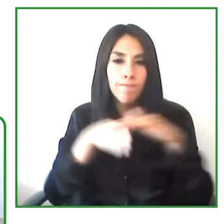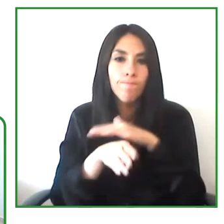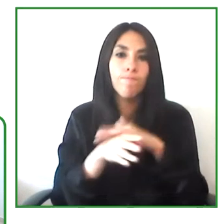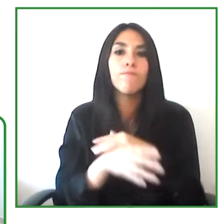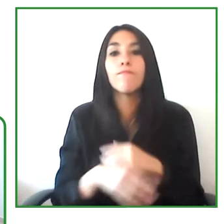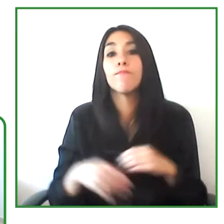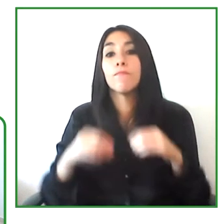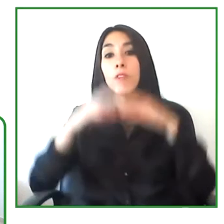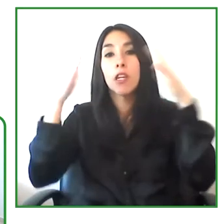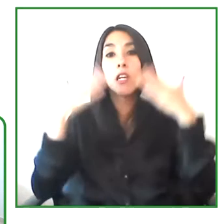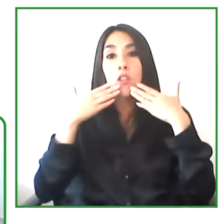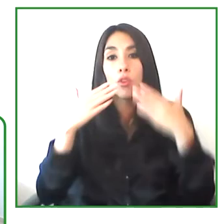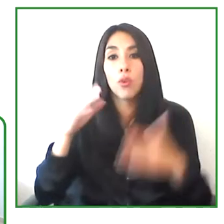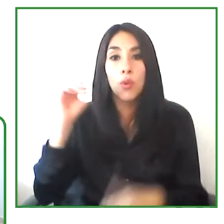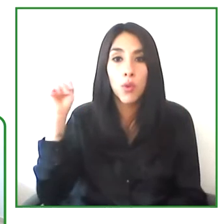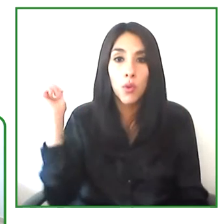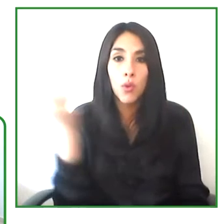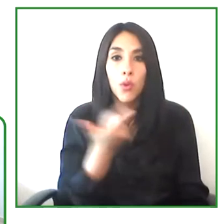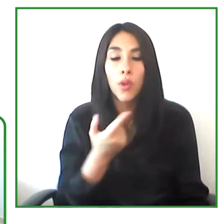Thank you so much for this space for all of us.